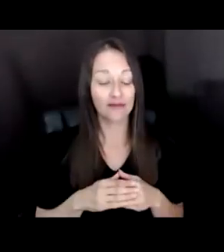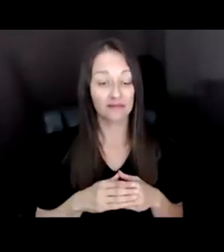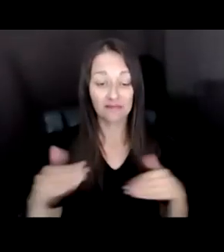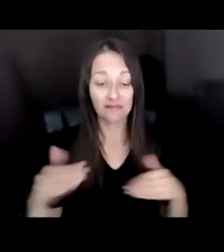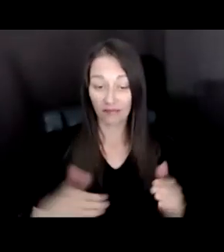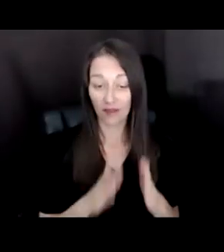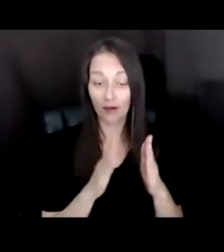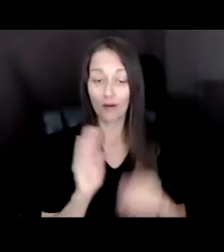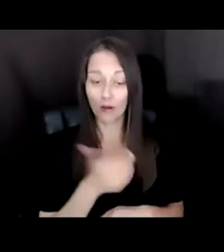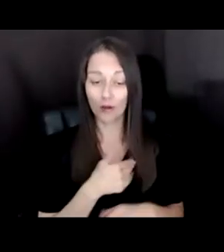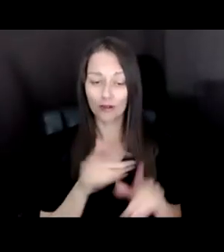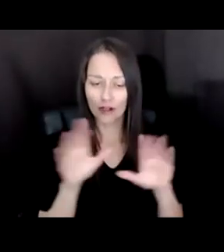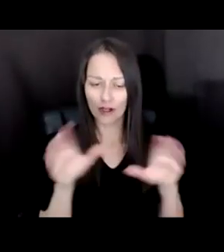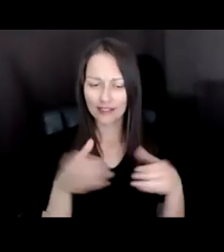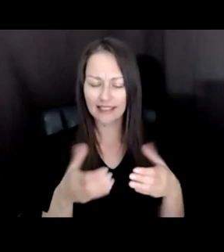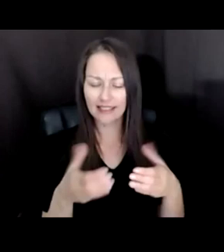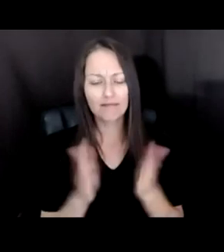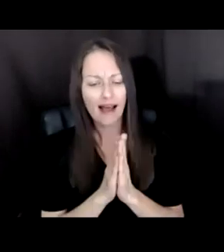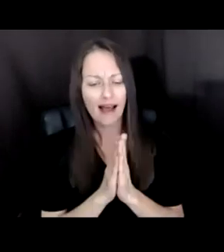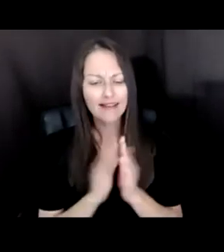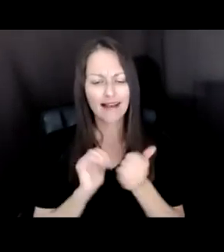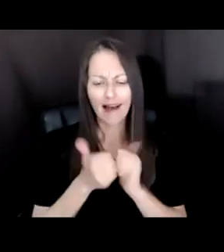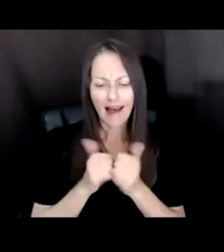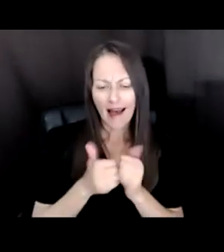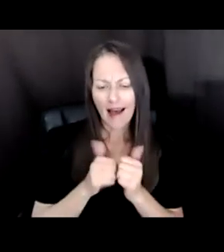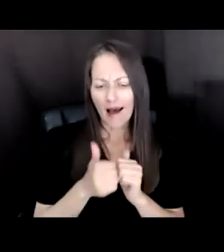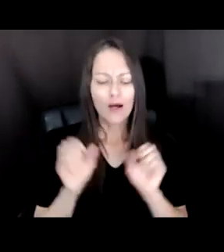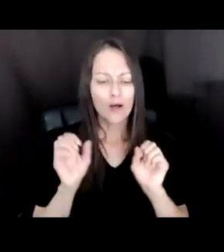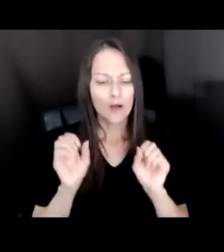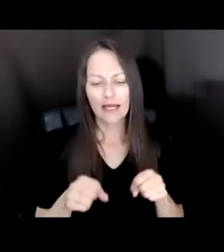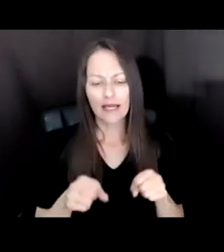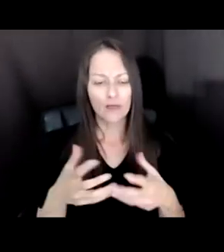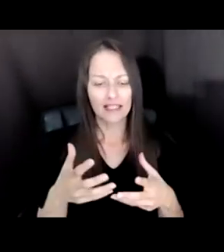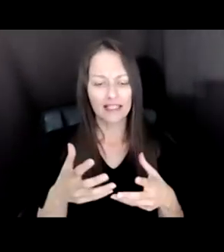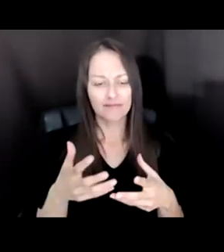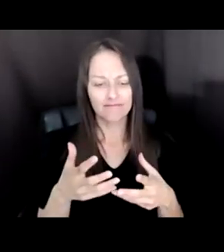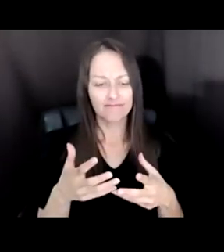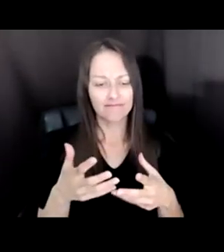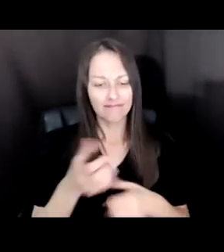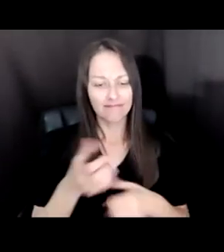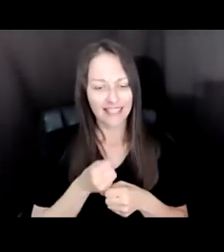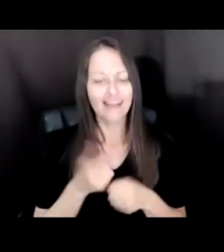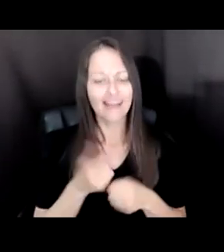OUR HANDS AROUND THE GROWING INFLUX OF ARTWORK THAT IS MADE USING TECHNOLOGY WHERE TECHNOLOGY